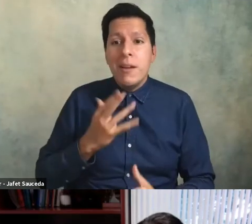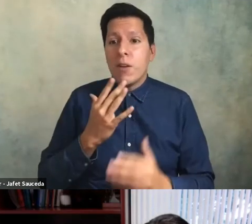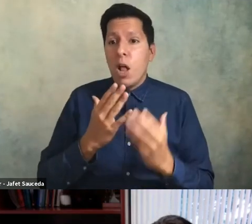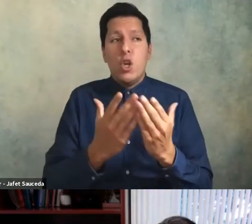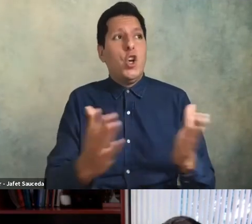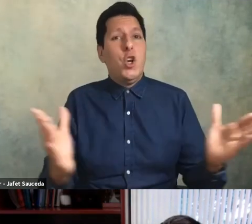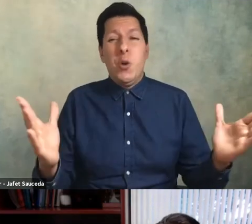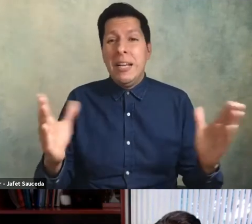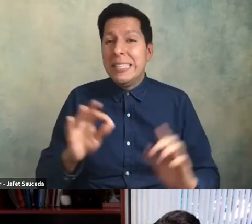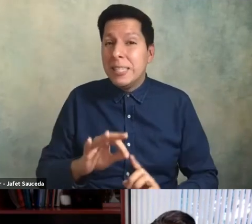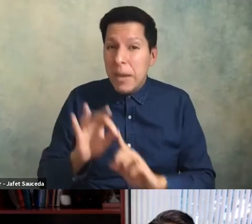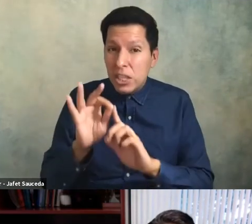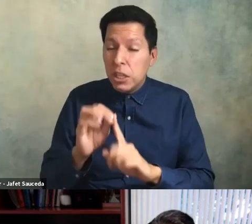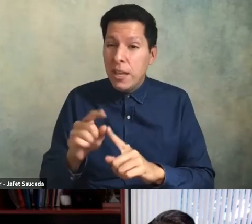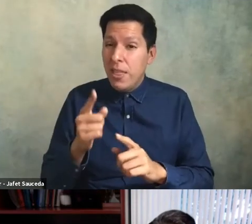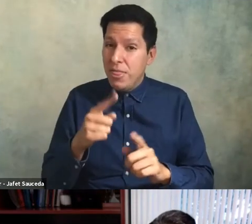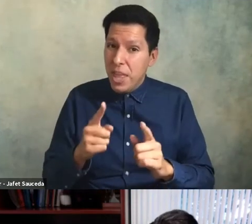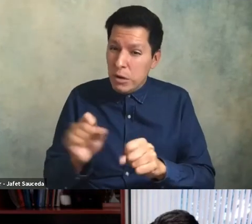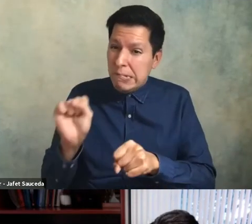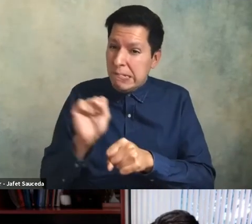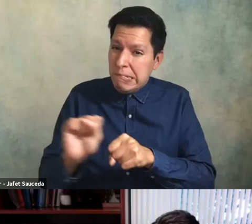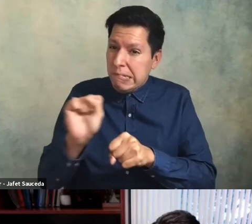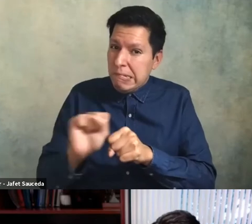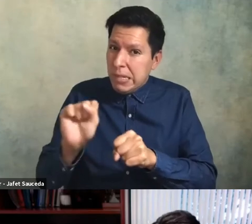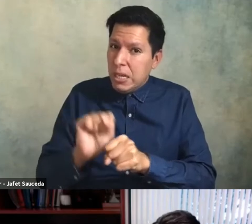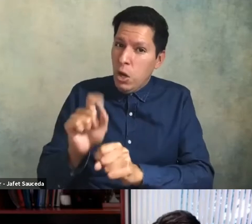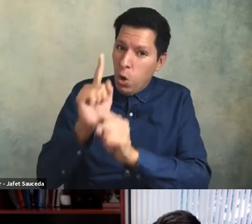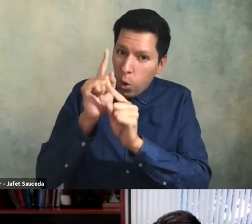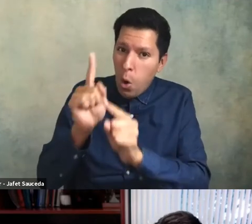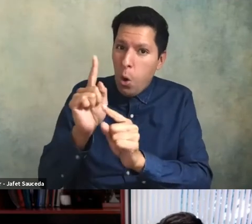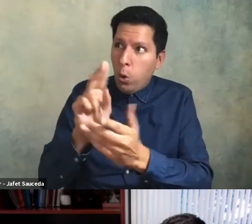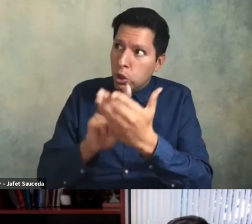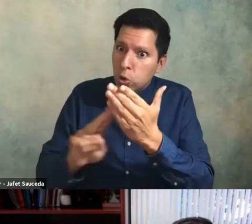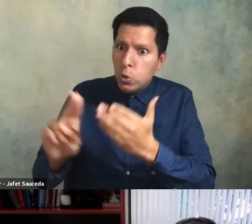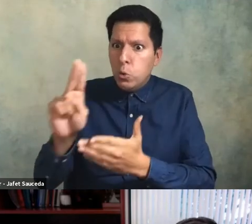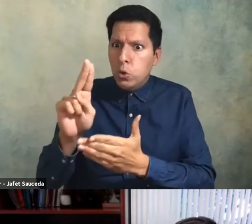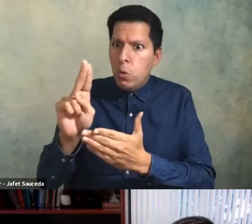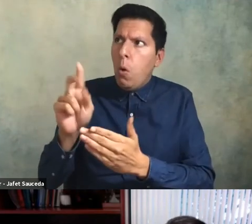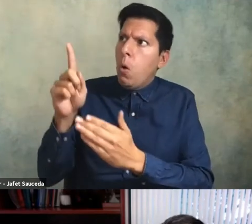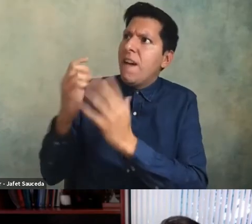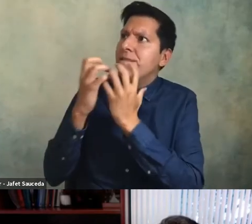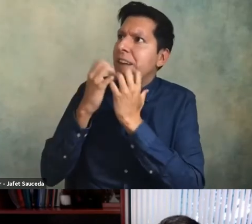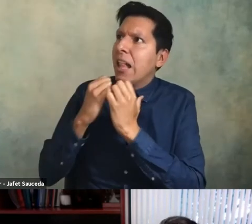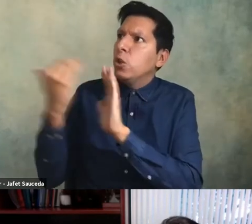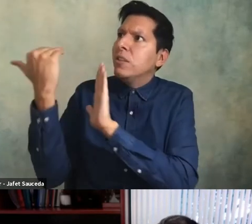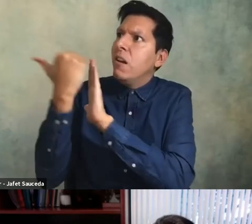who are laboring to make the institution do what it says it values but yet there's no